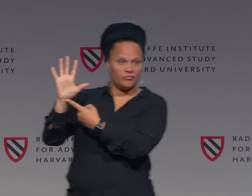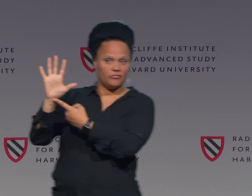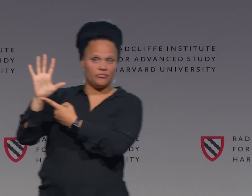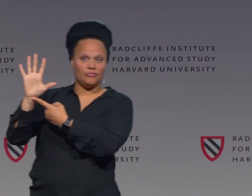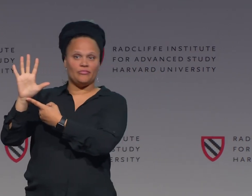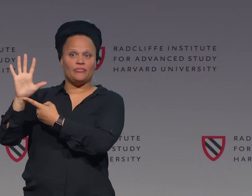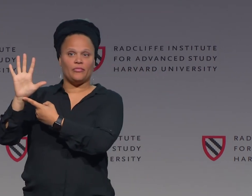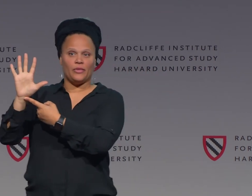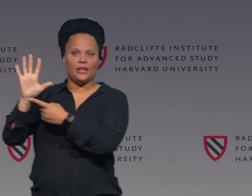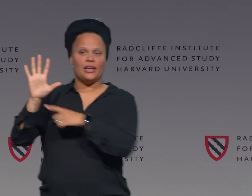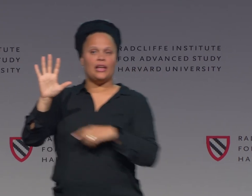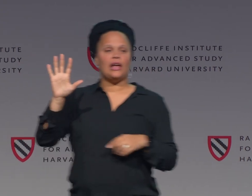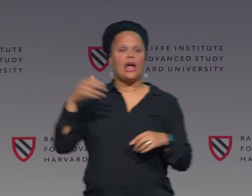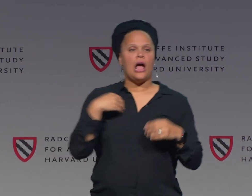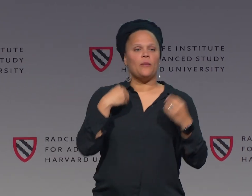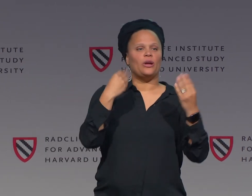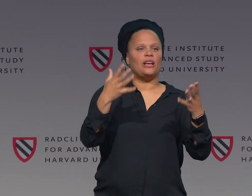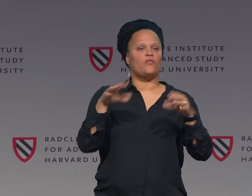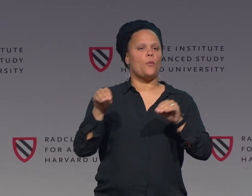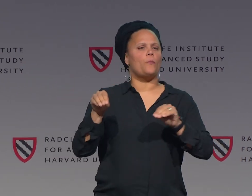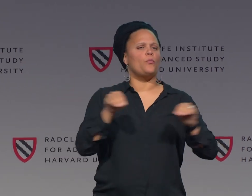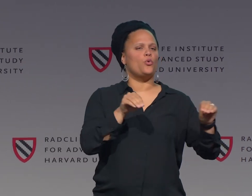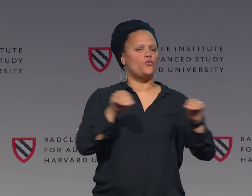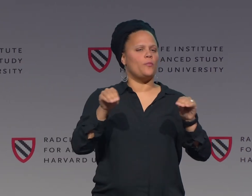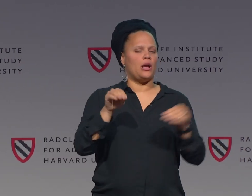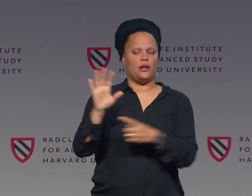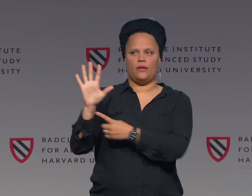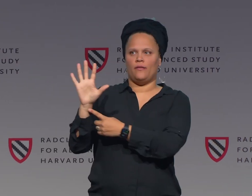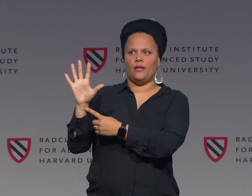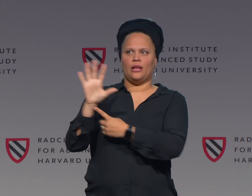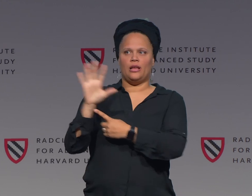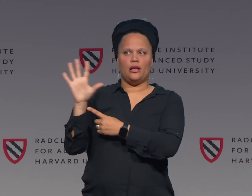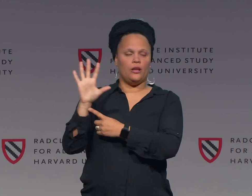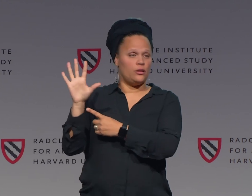So I want everyone to copy me, you in the audience. We're going to give you a movement.